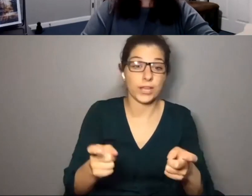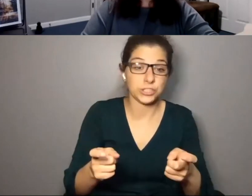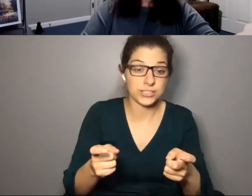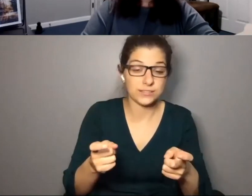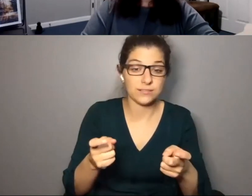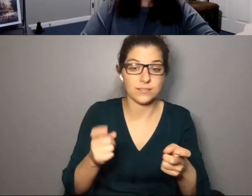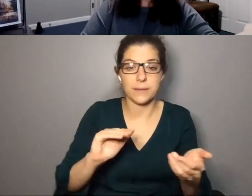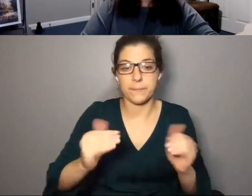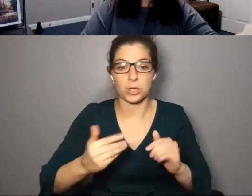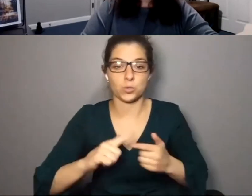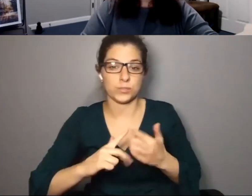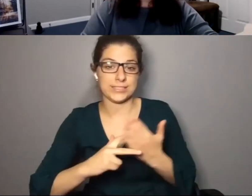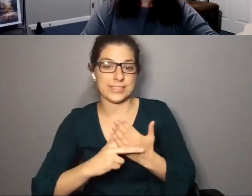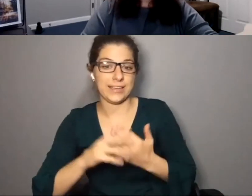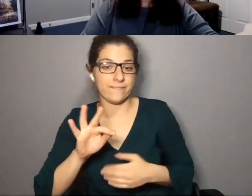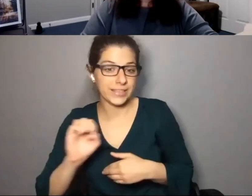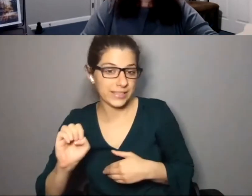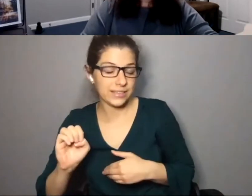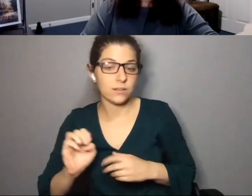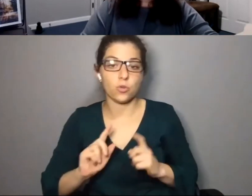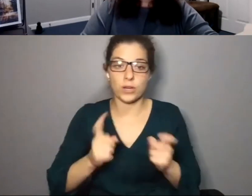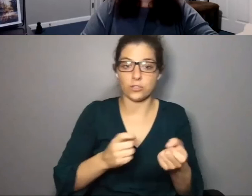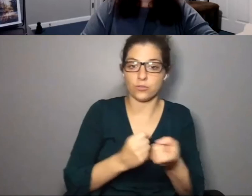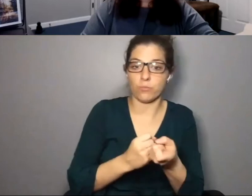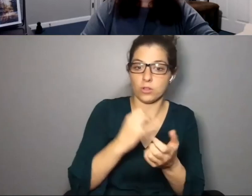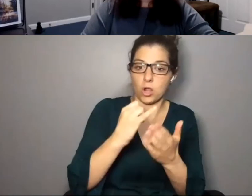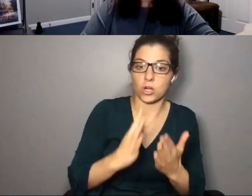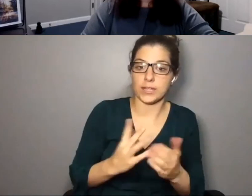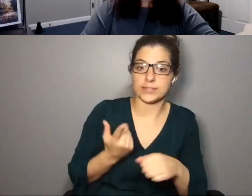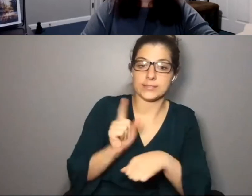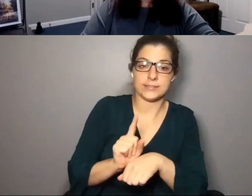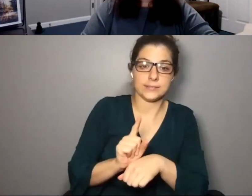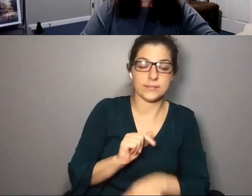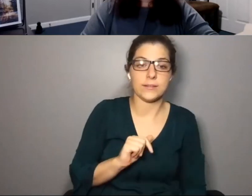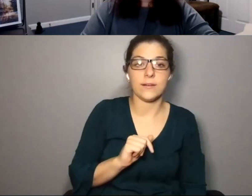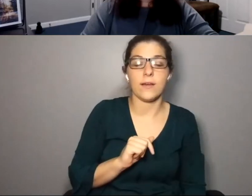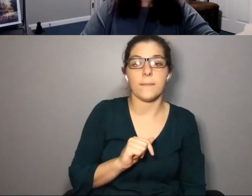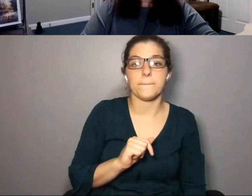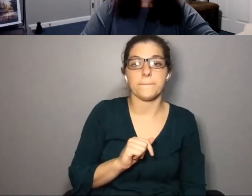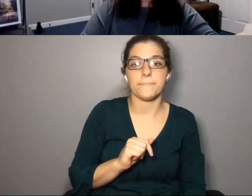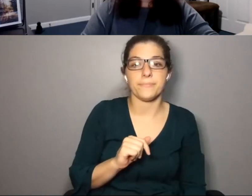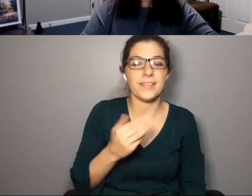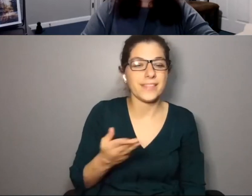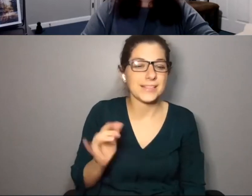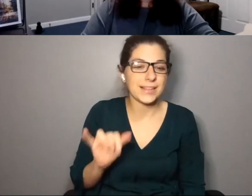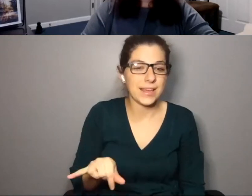donation as opposed to, like, a ticket fee, a doe inflation to nation to support the